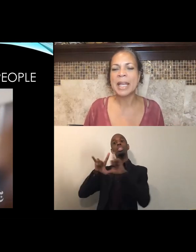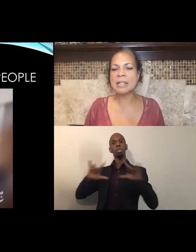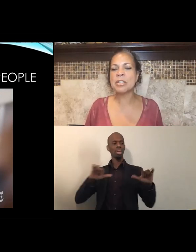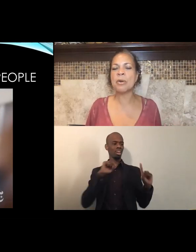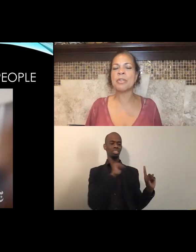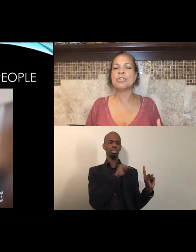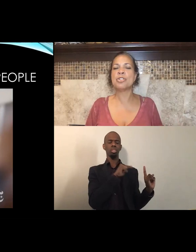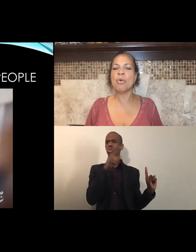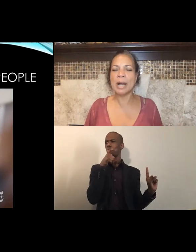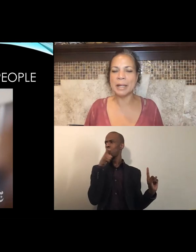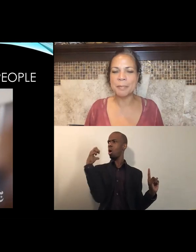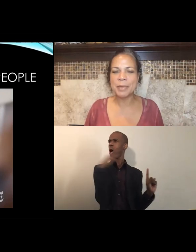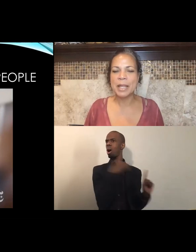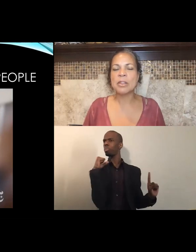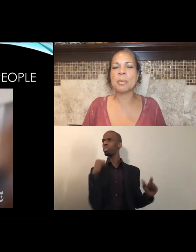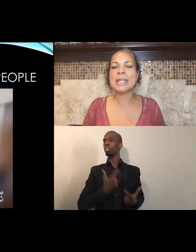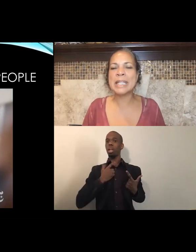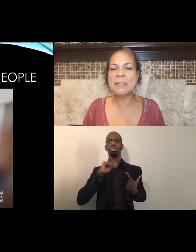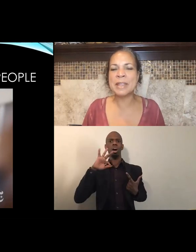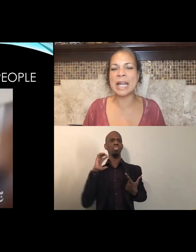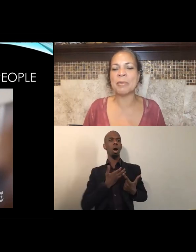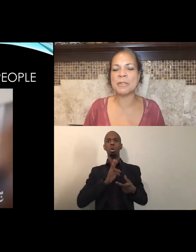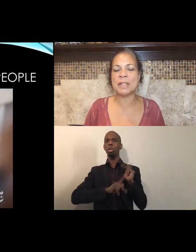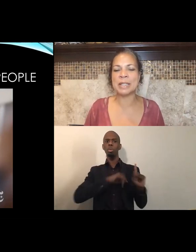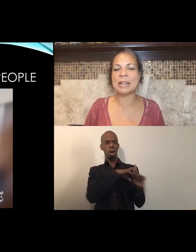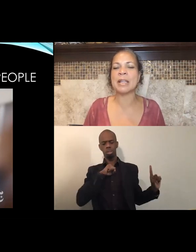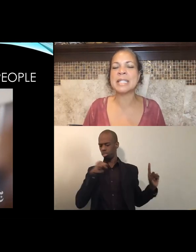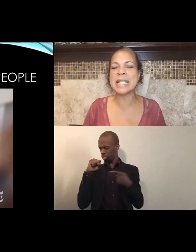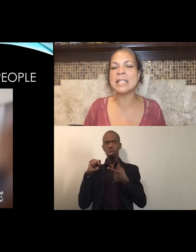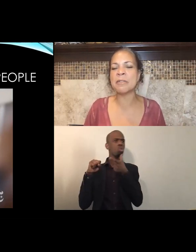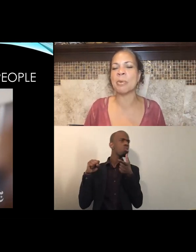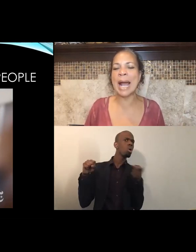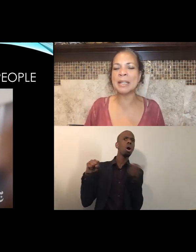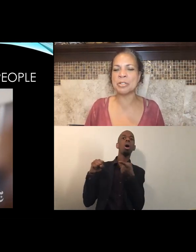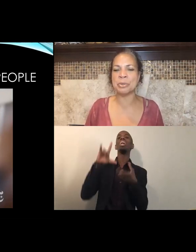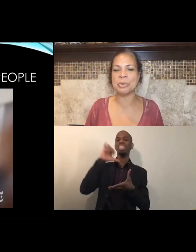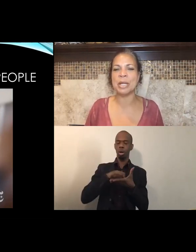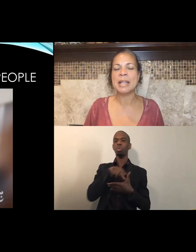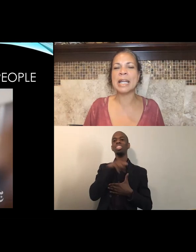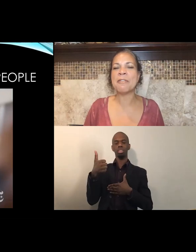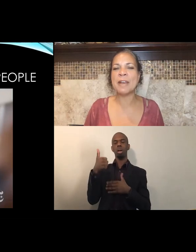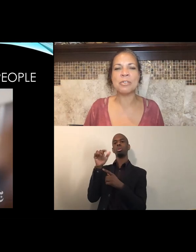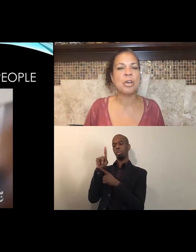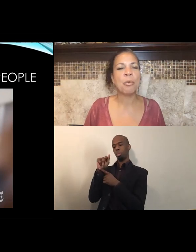And so the joy, the relief that I was feeling, the sense of gratitude that I felt,